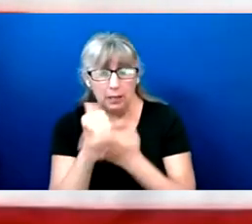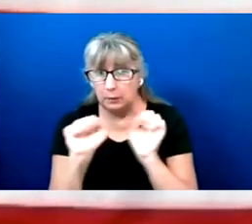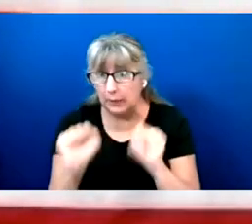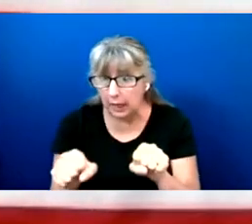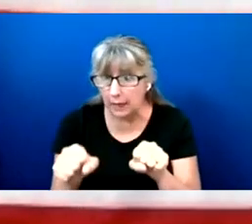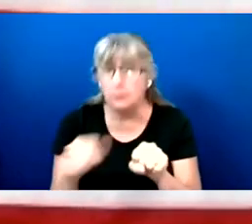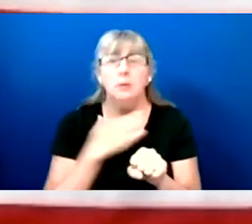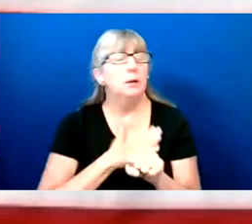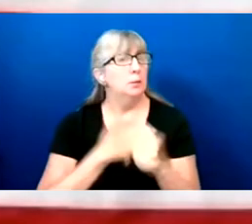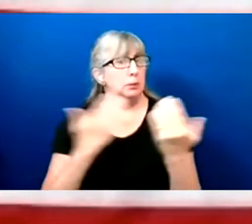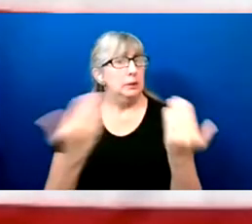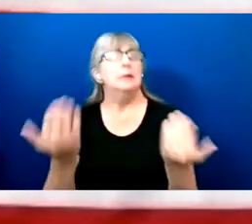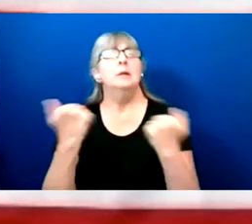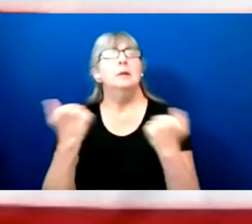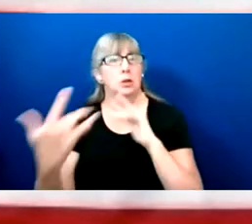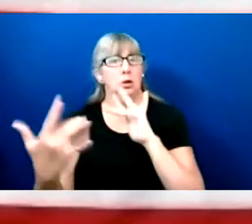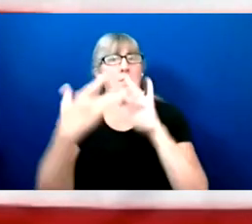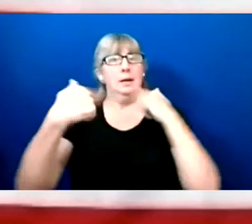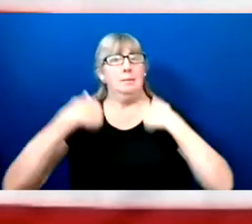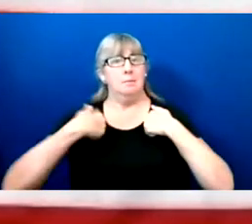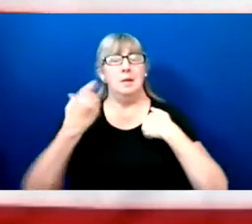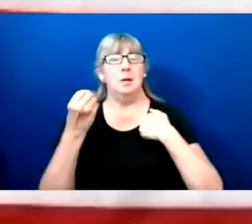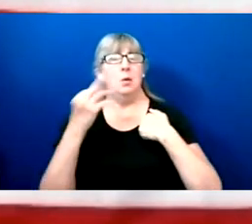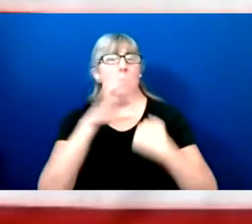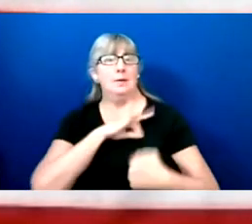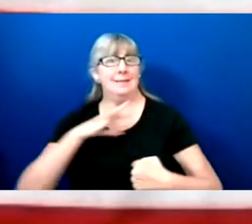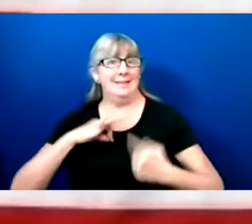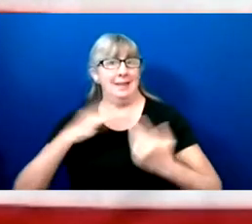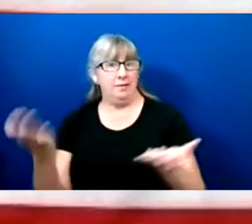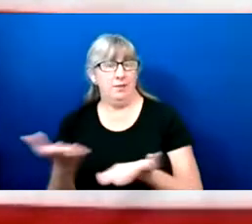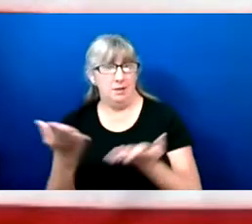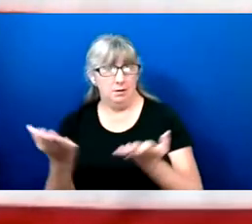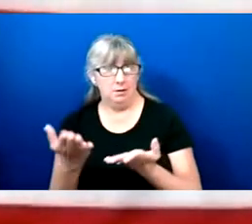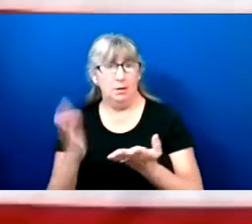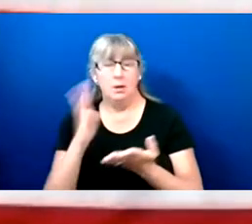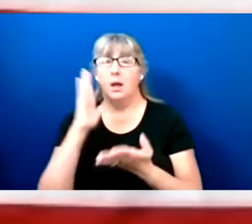to contact me or our staff and we hope to work with you.